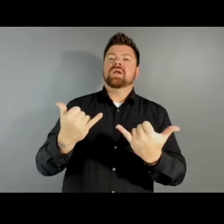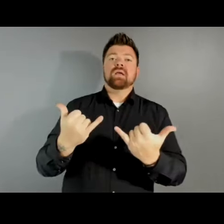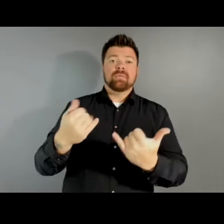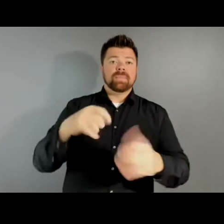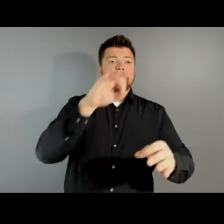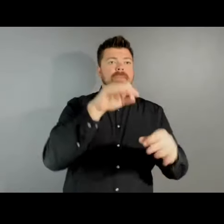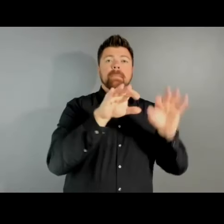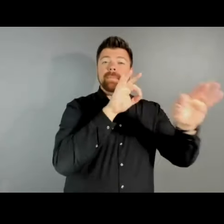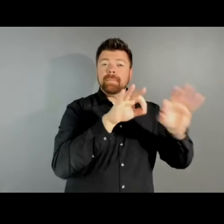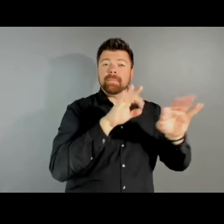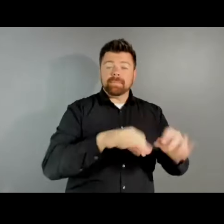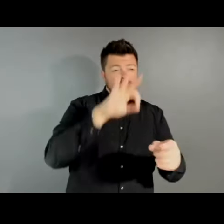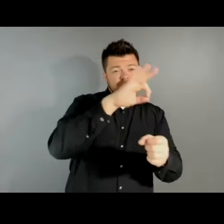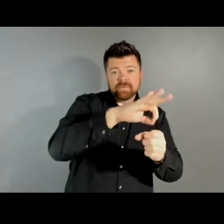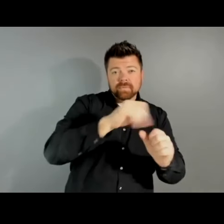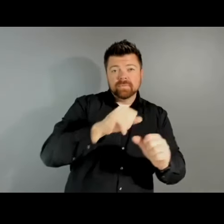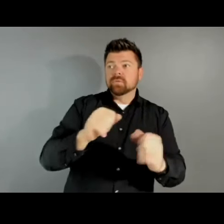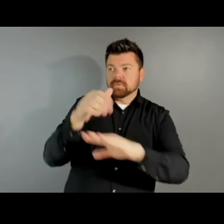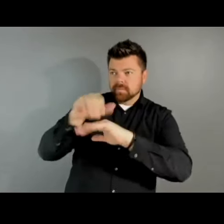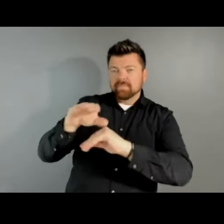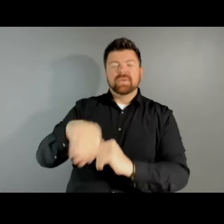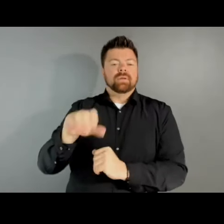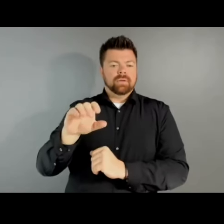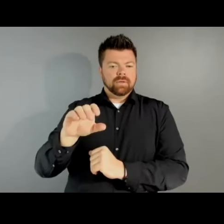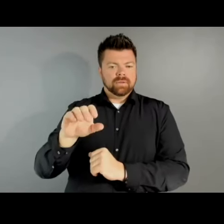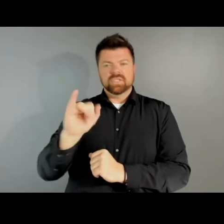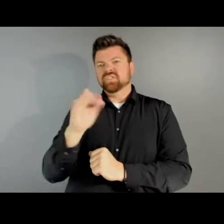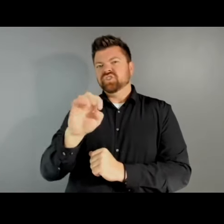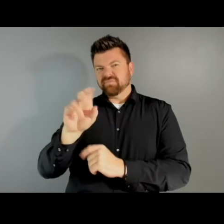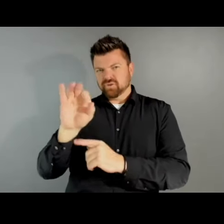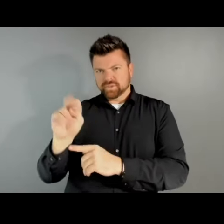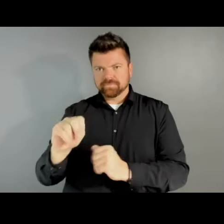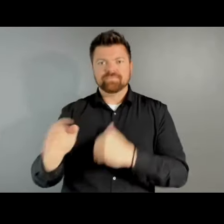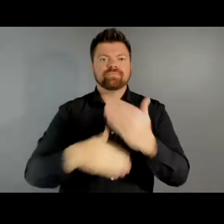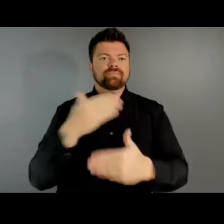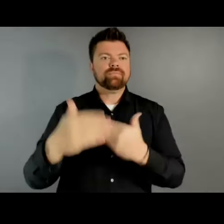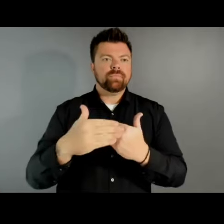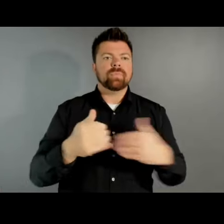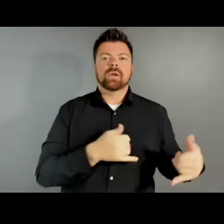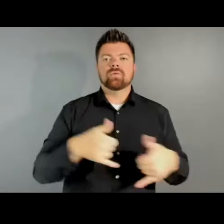three categories to Kim Jefferson. And finally, we move to the award update section of the council